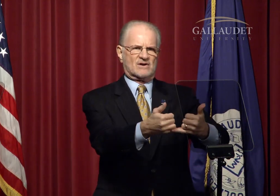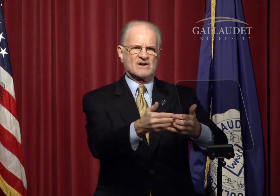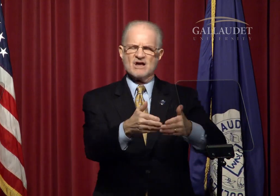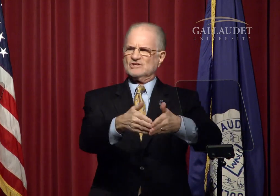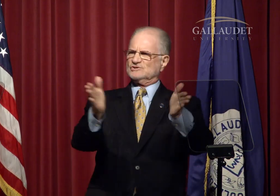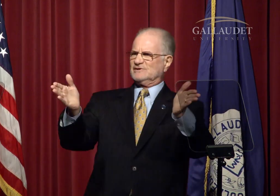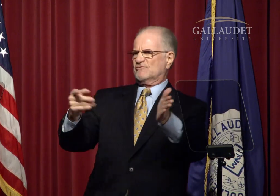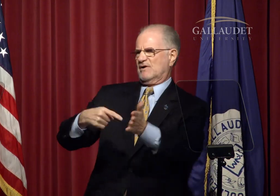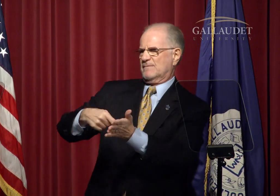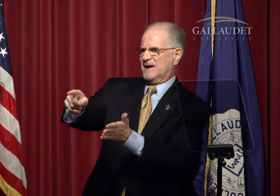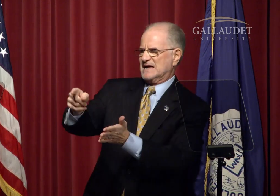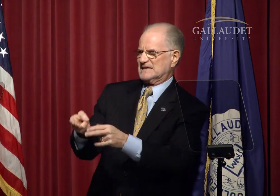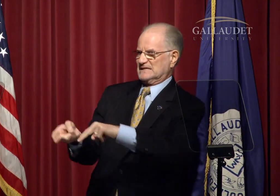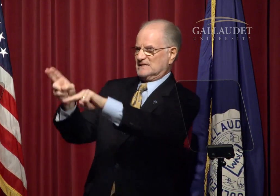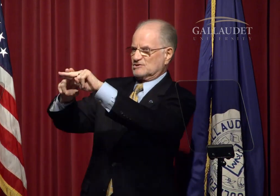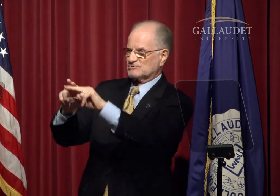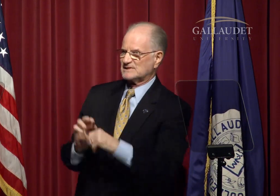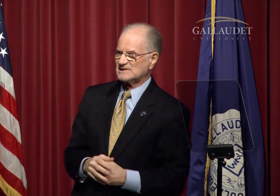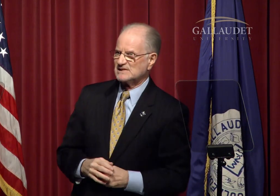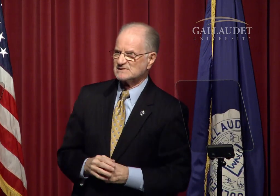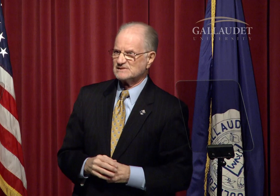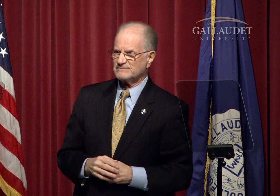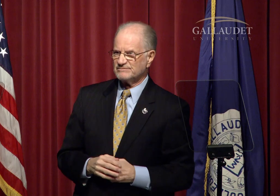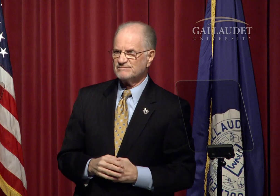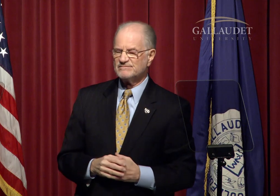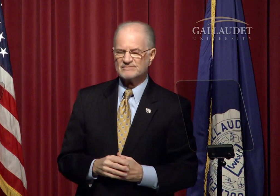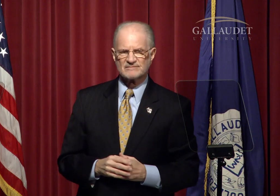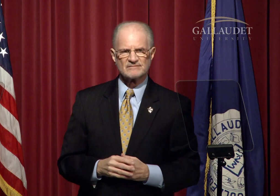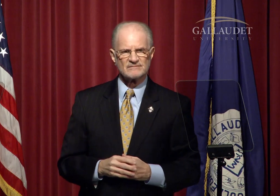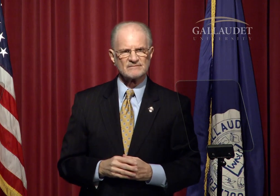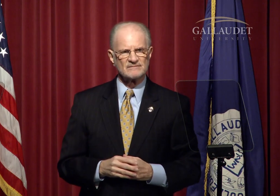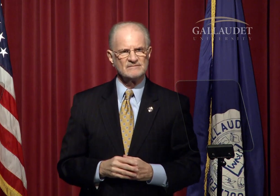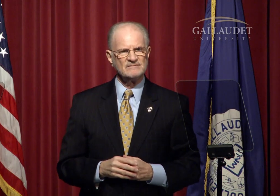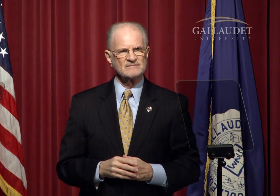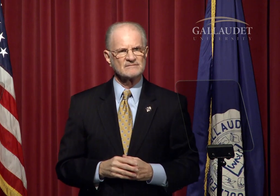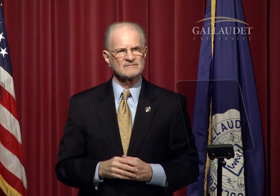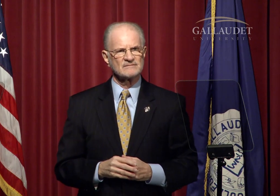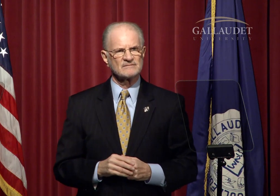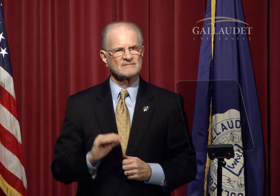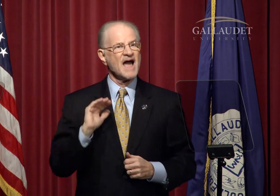were awarded a general pay increase.